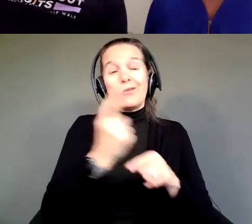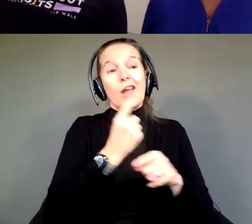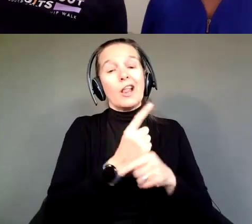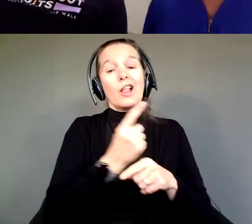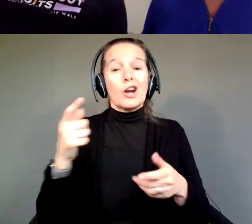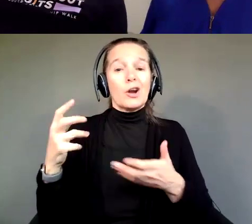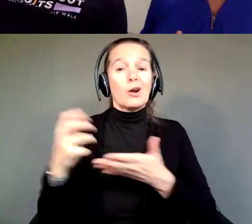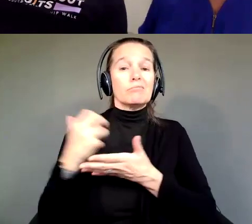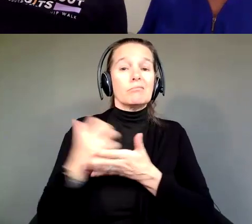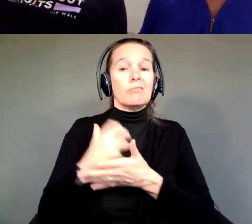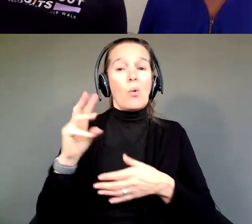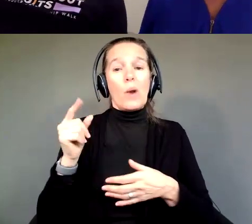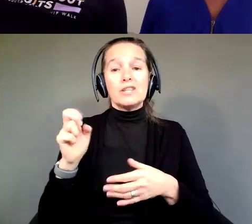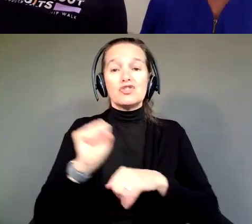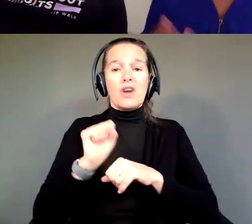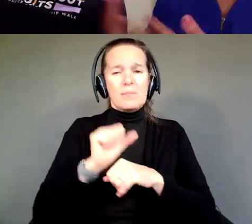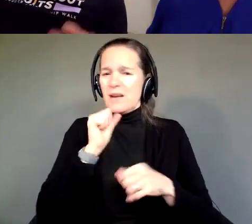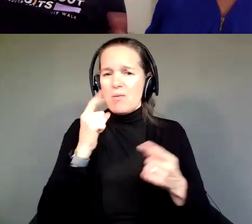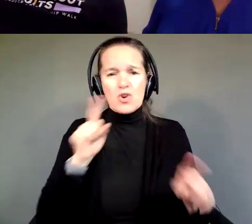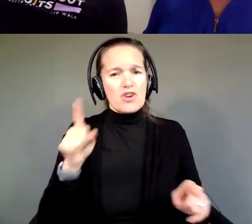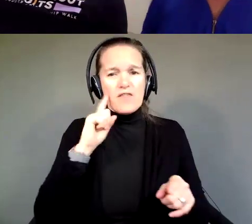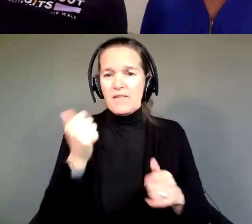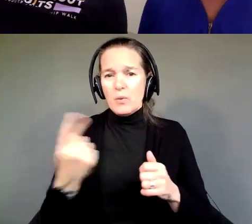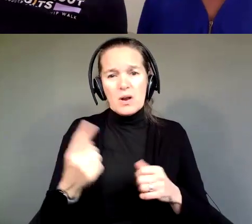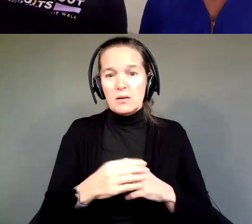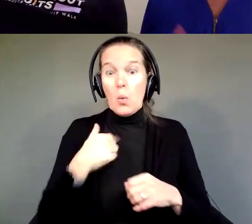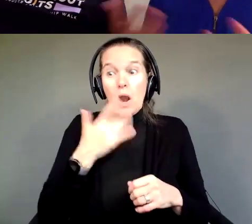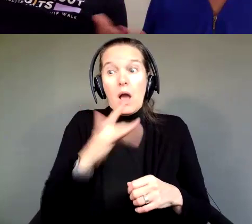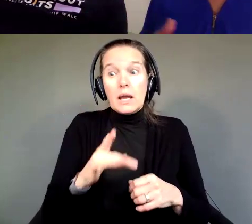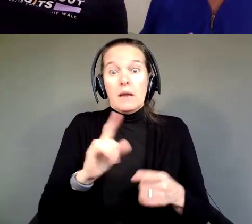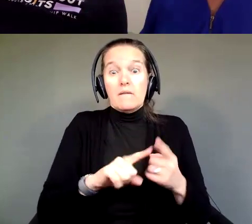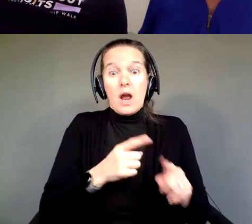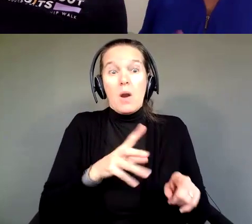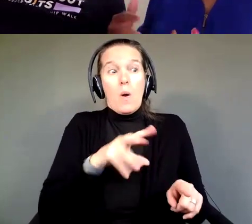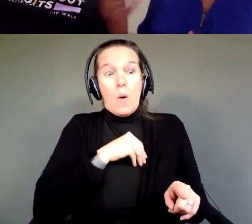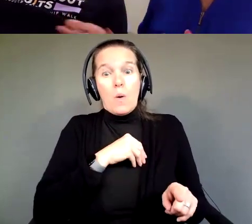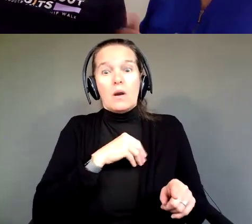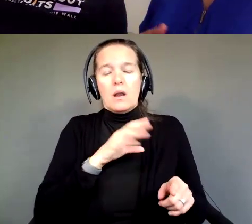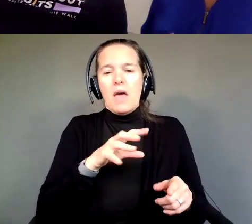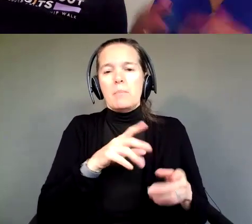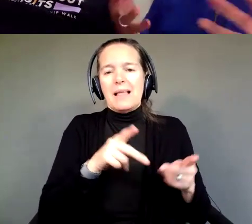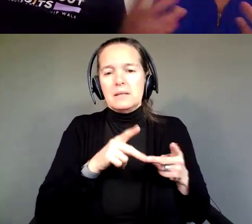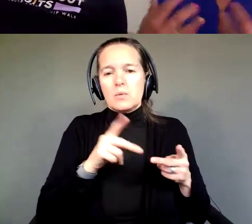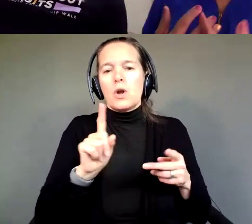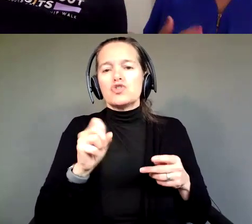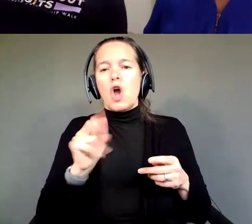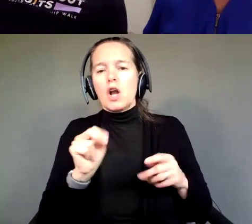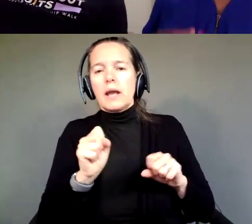everyone. We've just been very fortunate that our friend owned a cupcake place where Shawn could work at and basically fit his needs.